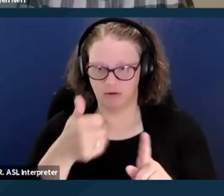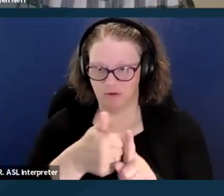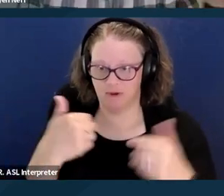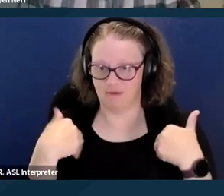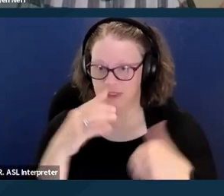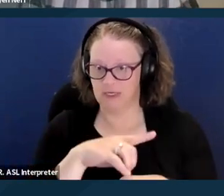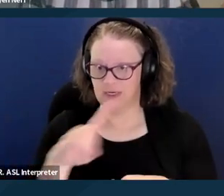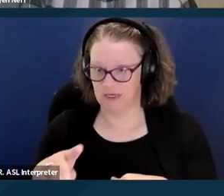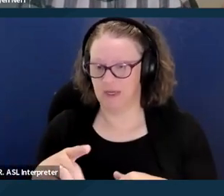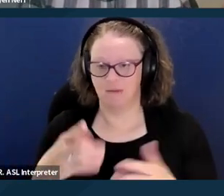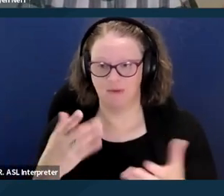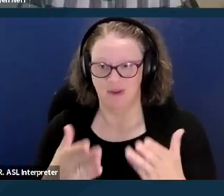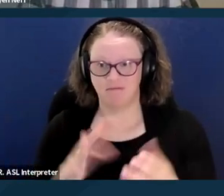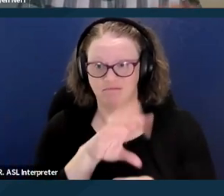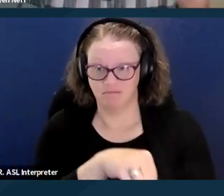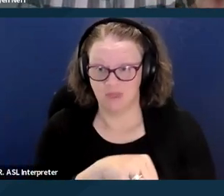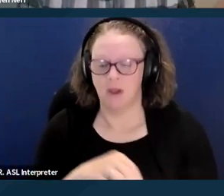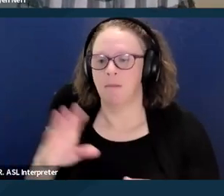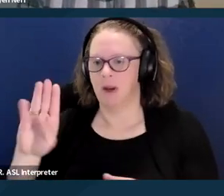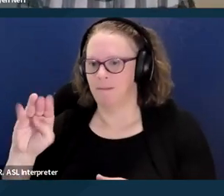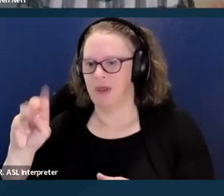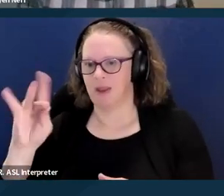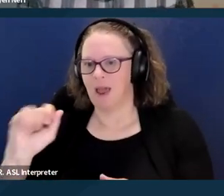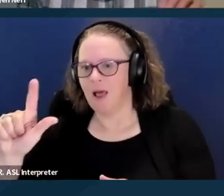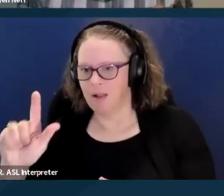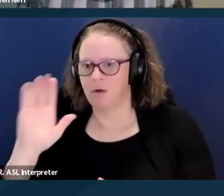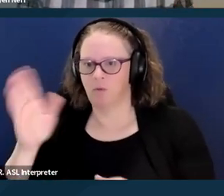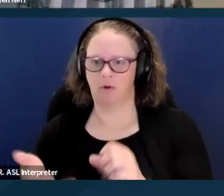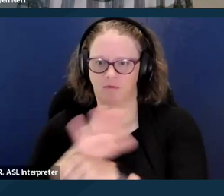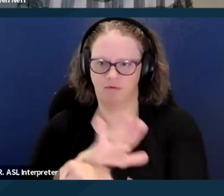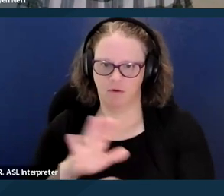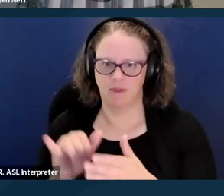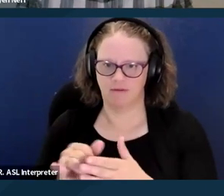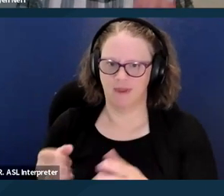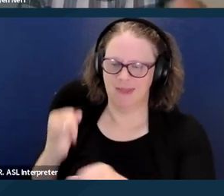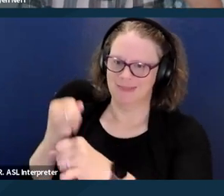that Medi-Cal will cover, so that's why the institutional deeming is a part of the eligibility.